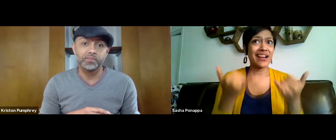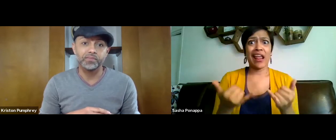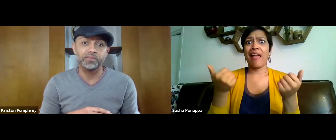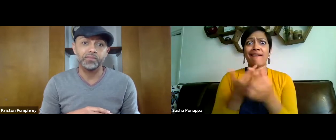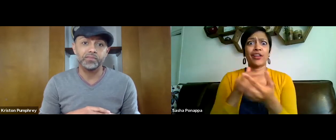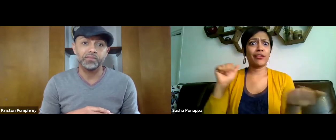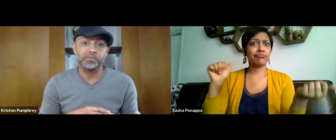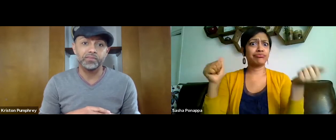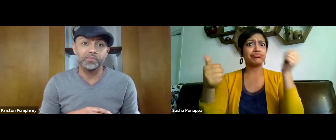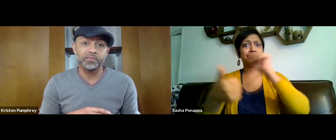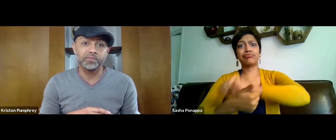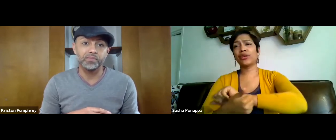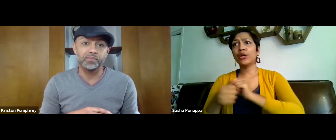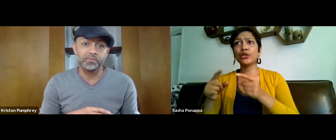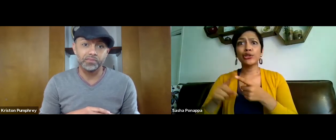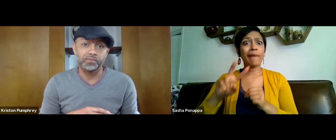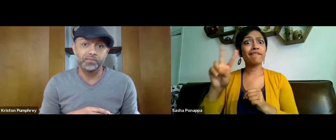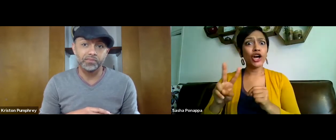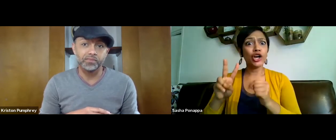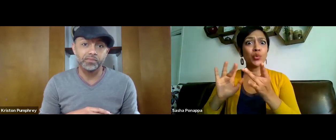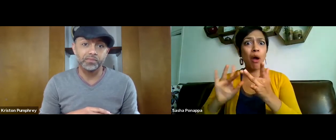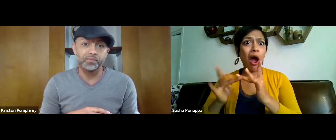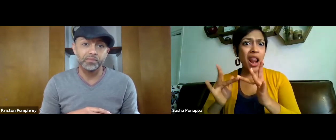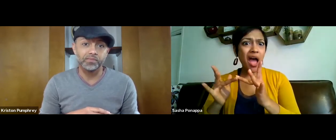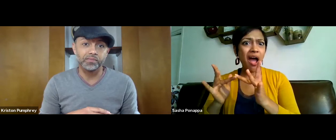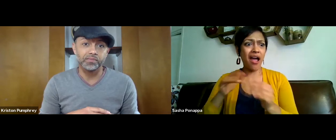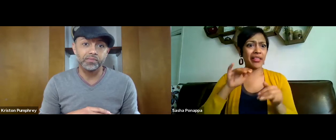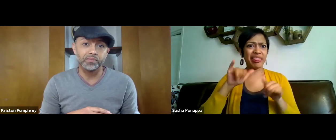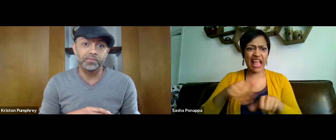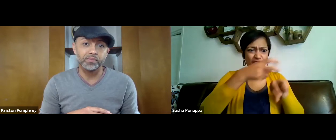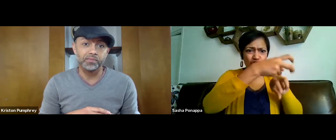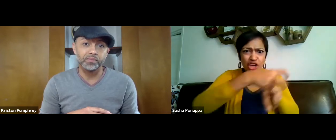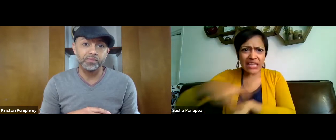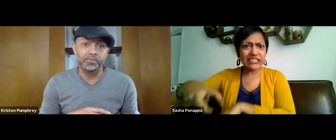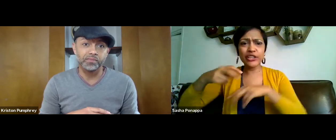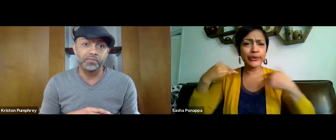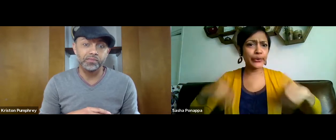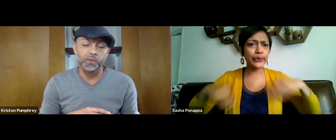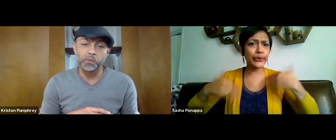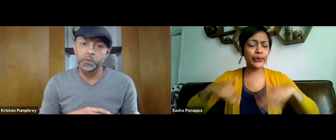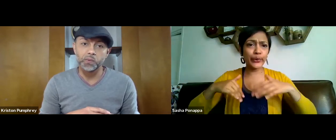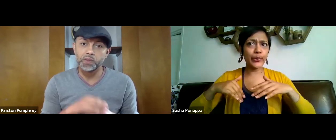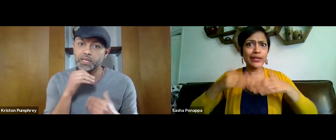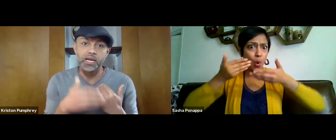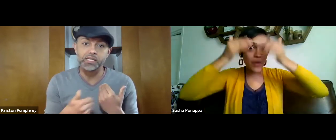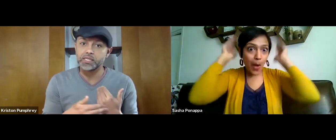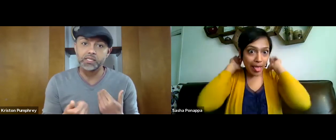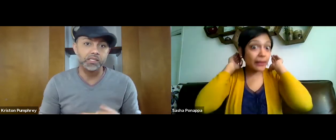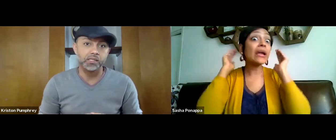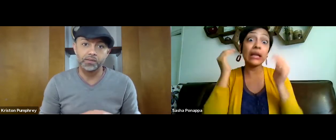and come visit person to person but now with COVID-19, we have to resort to virtual connections